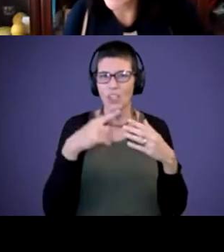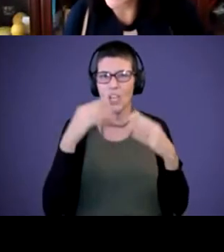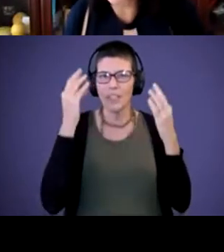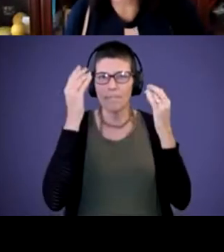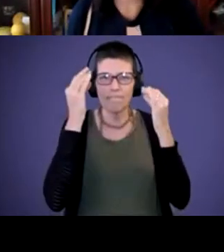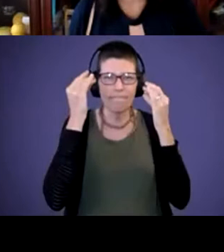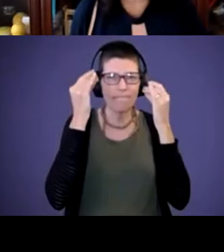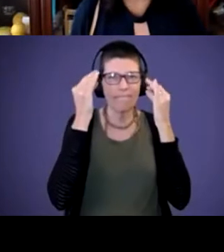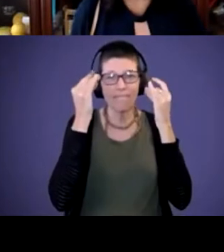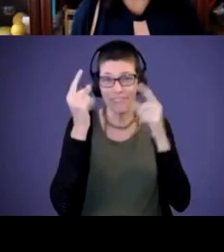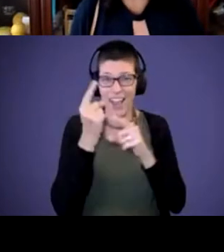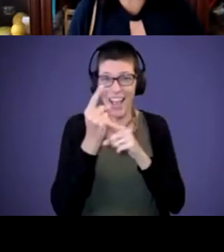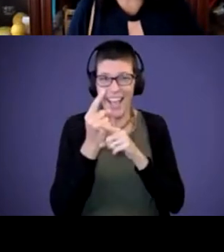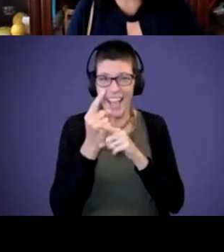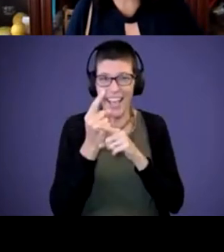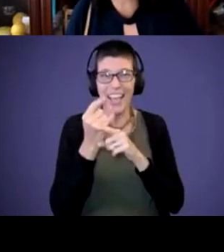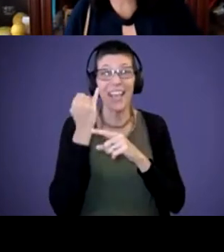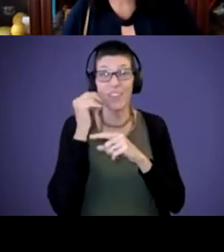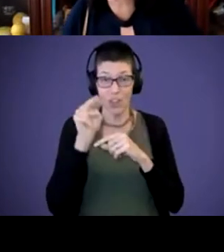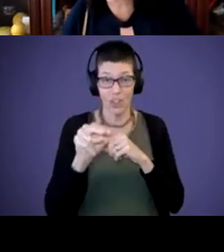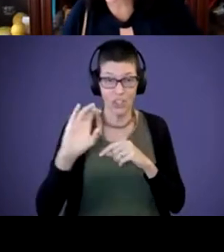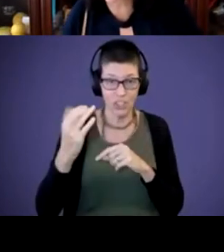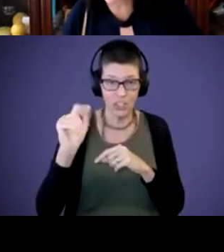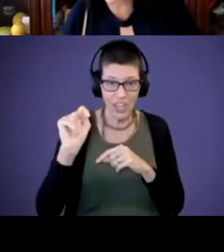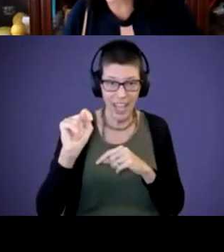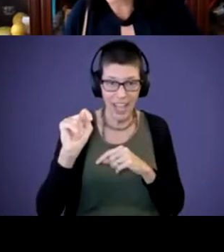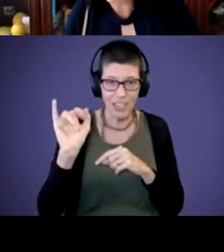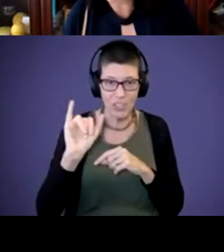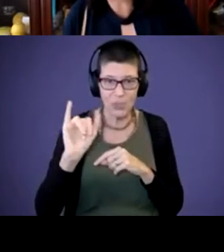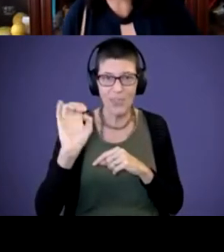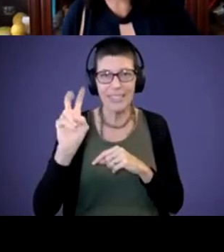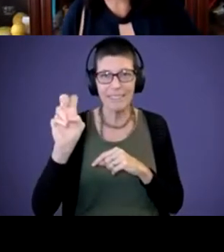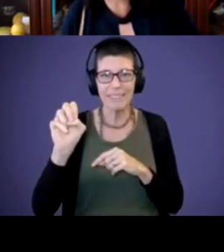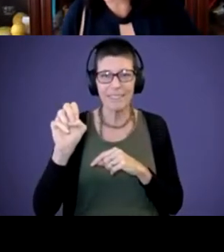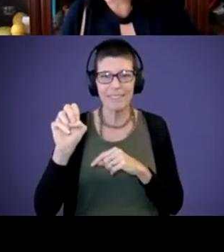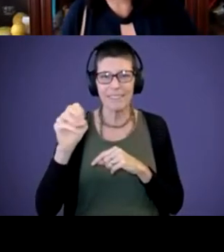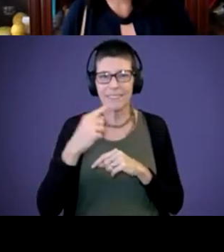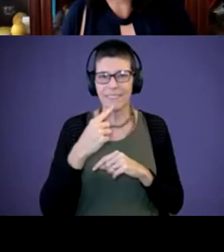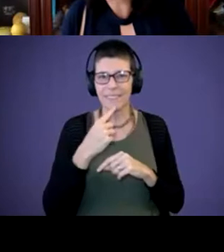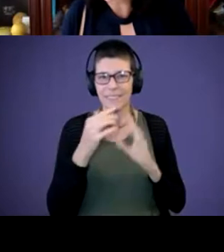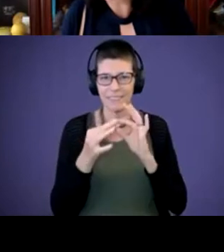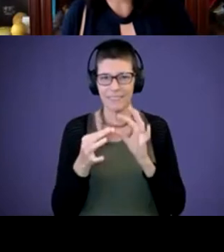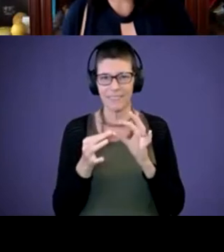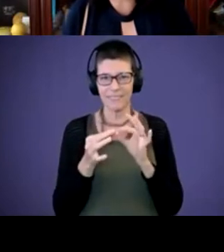I see some now if you're looking in the chat box too. So Eve had posted that she liked the